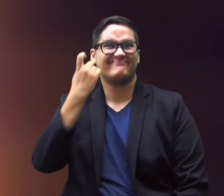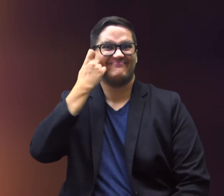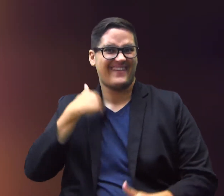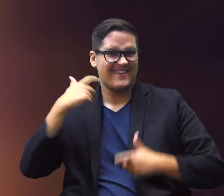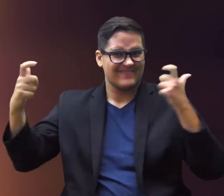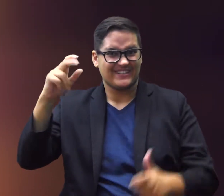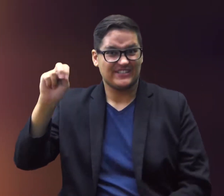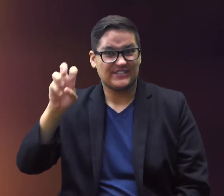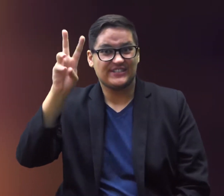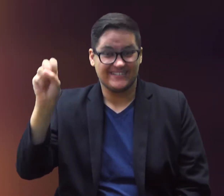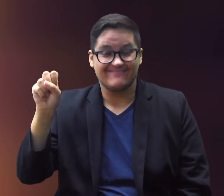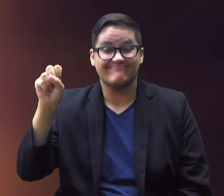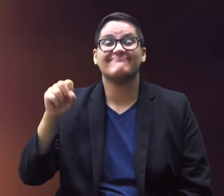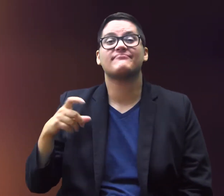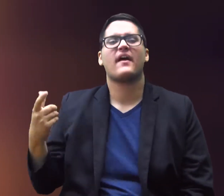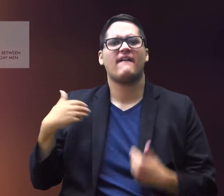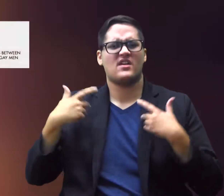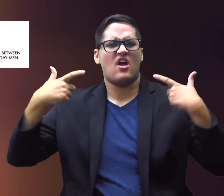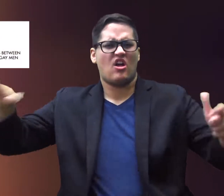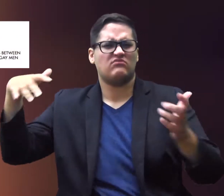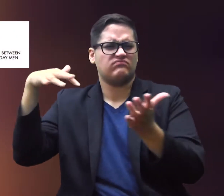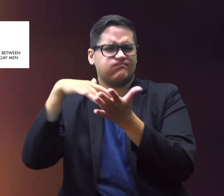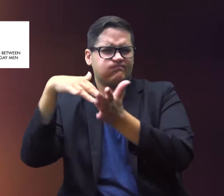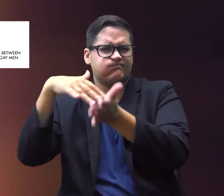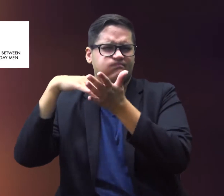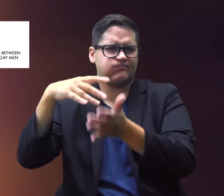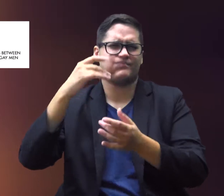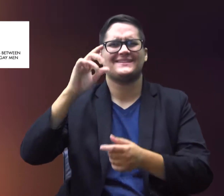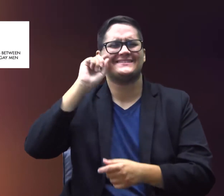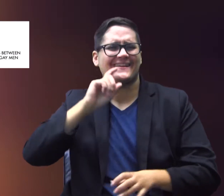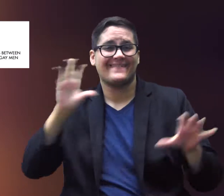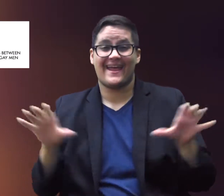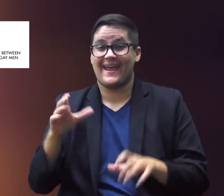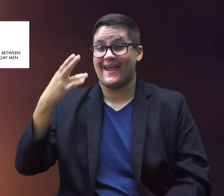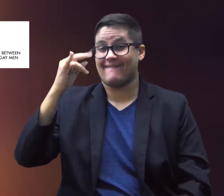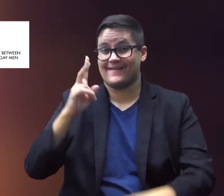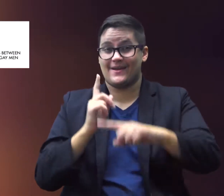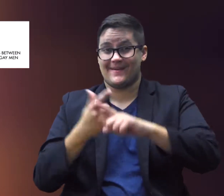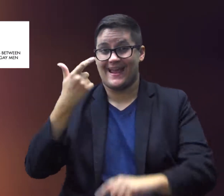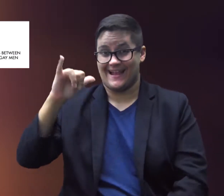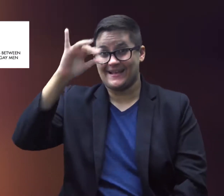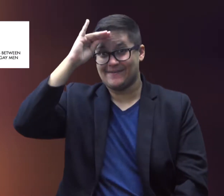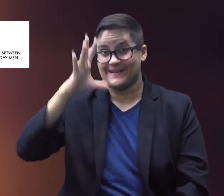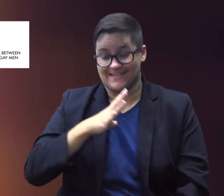Recently, we got a big news. Large studies of sexually active HIV positive gay men,